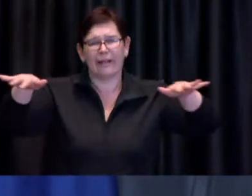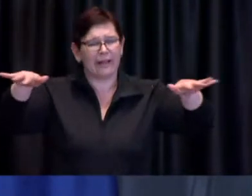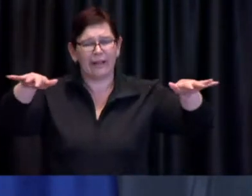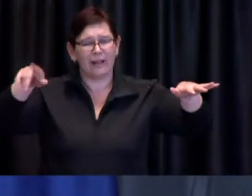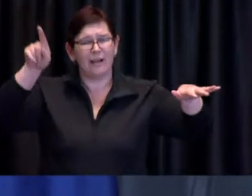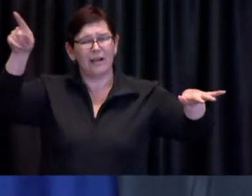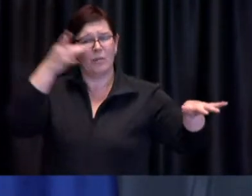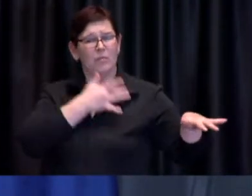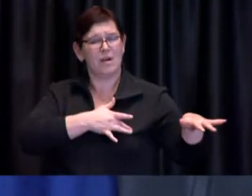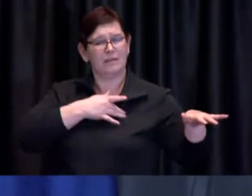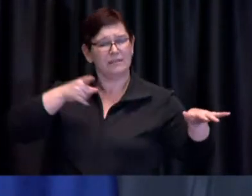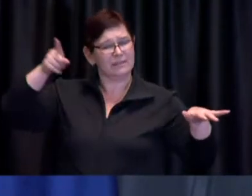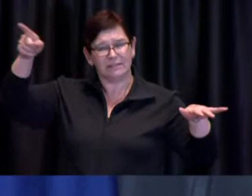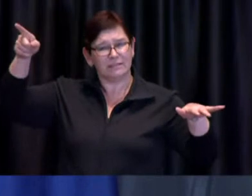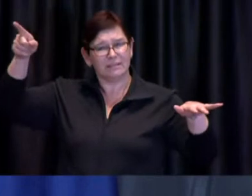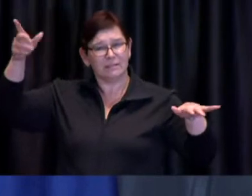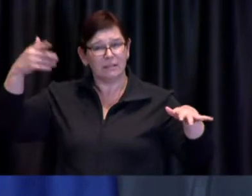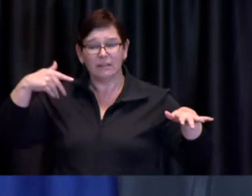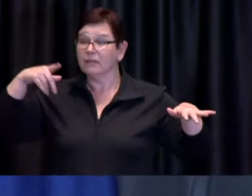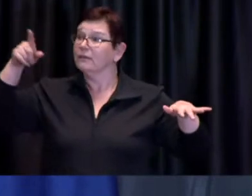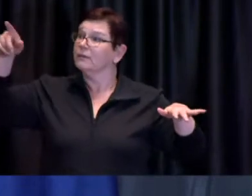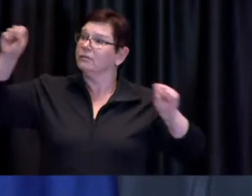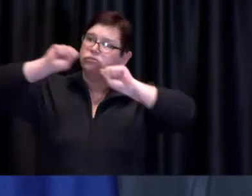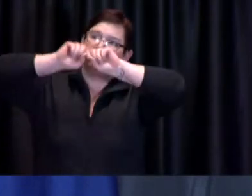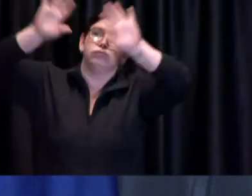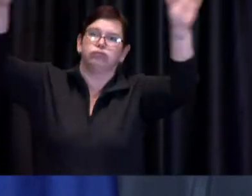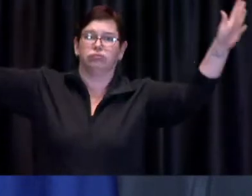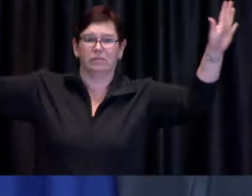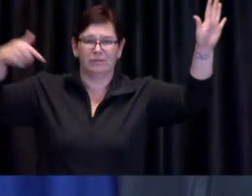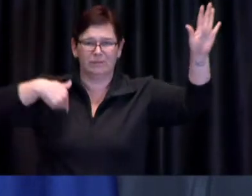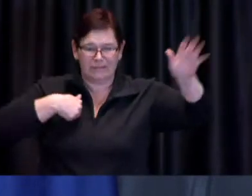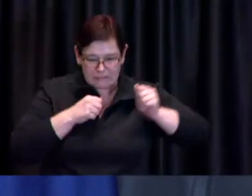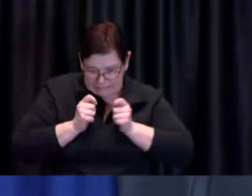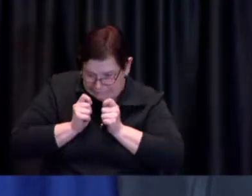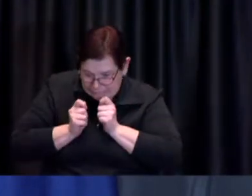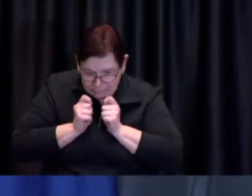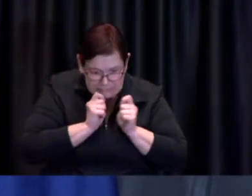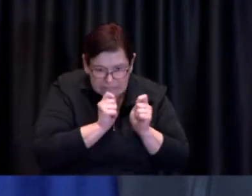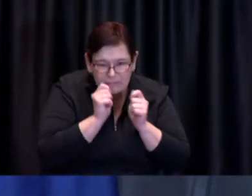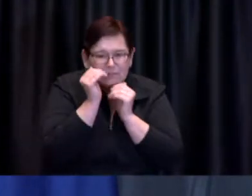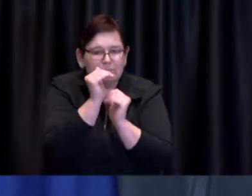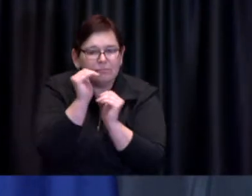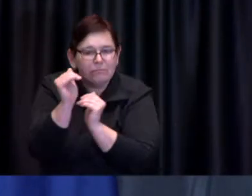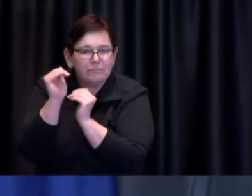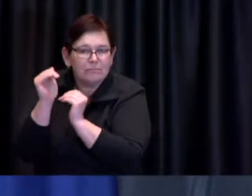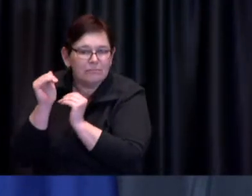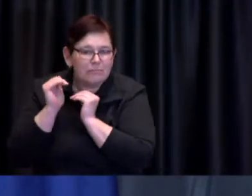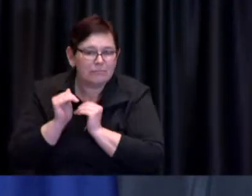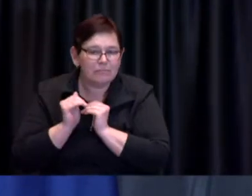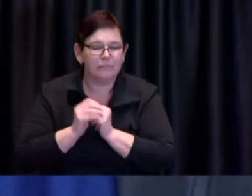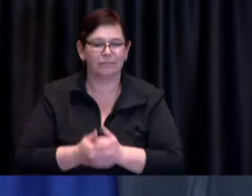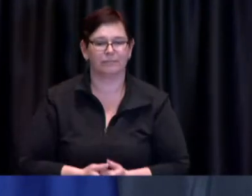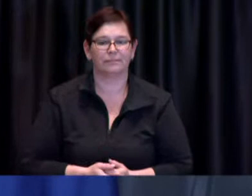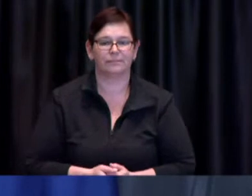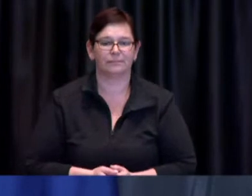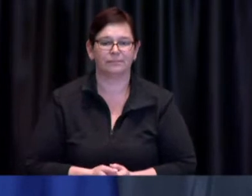kinds of clinics and other things but the province can set out those uh um those guidelines those parameters